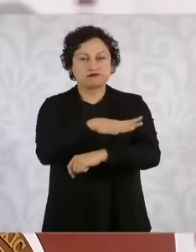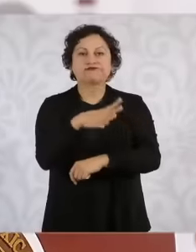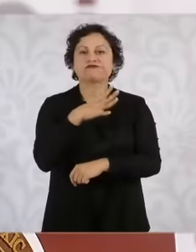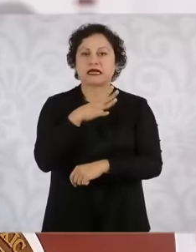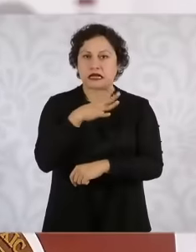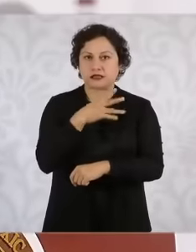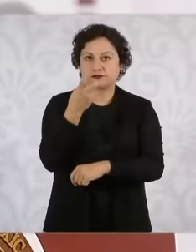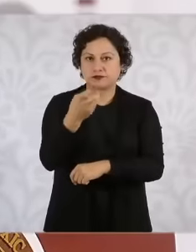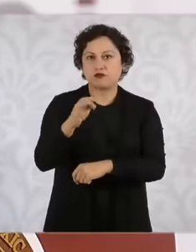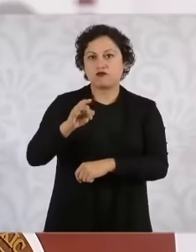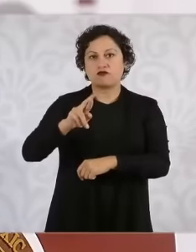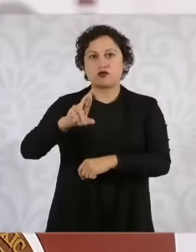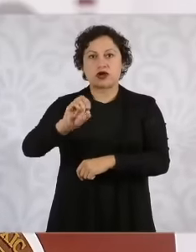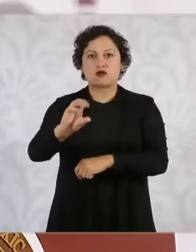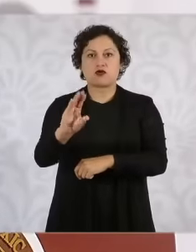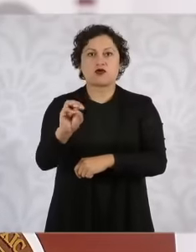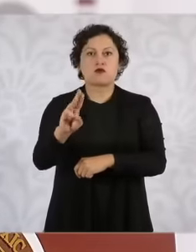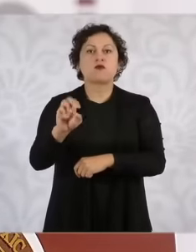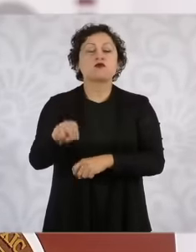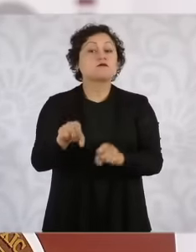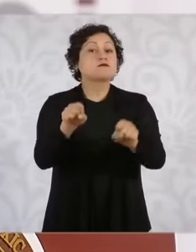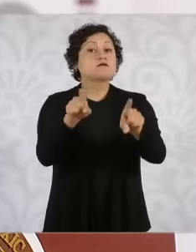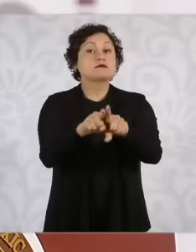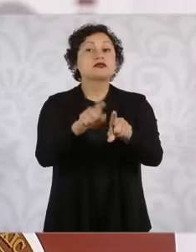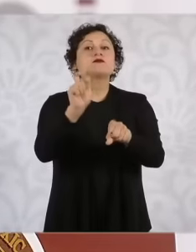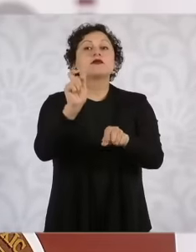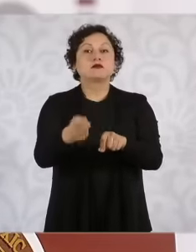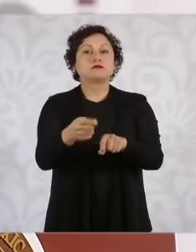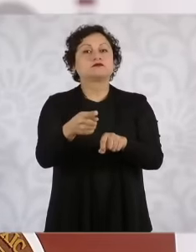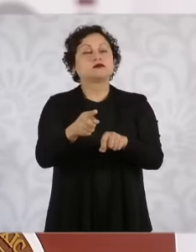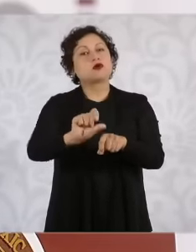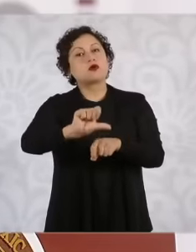It also contemplates the monitoring of the link to processes of the detained objectives and their